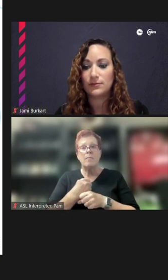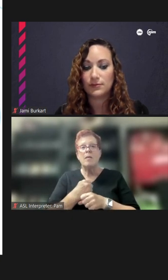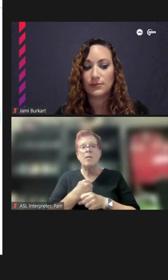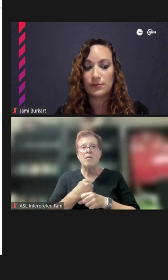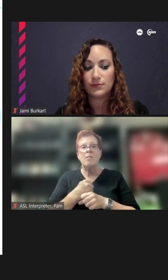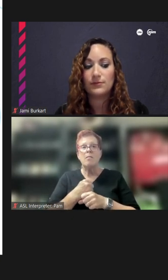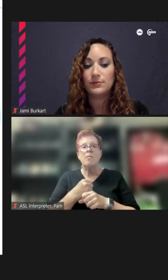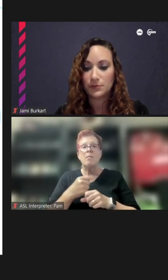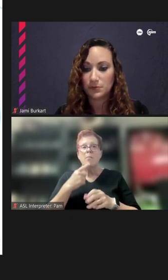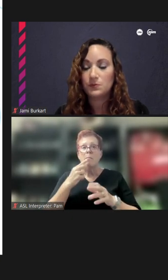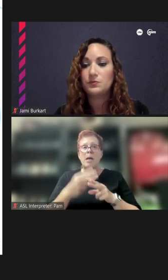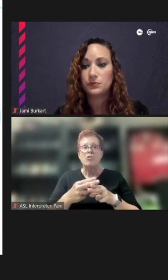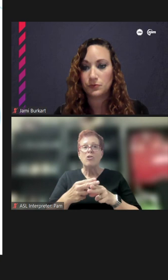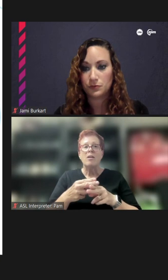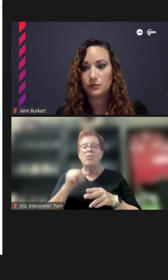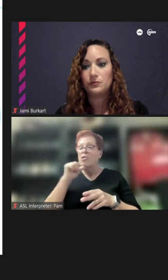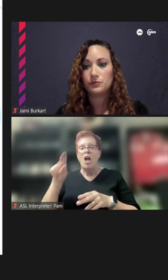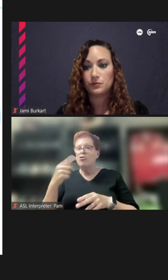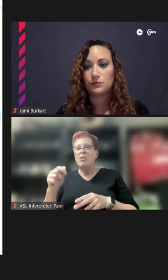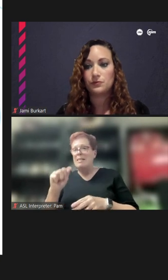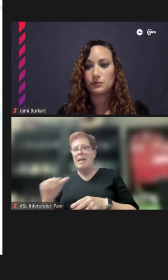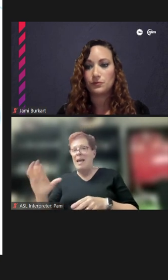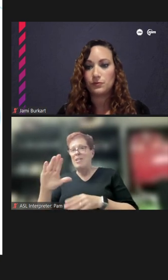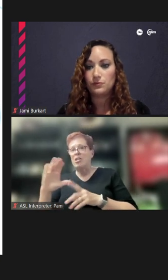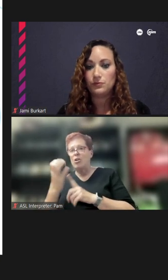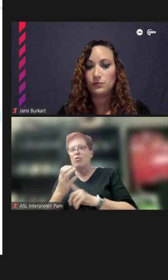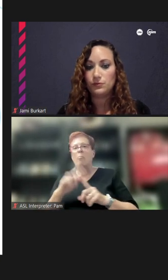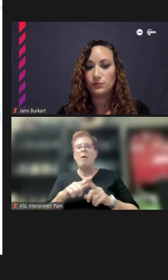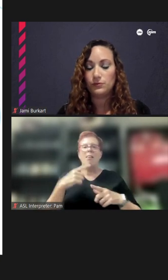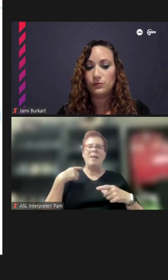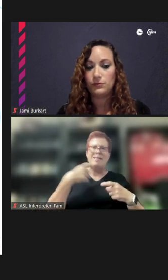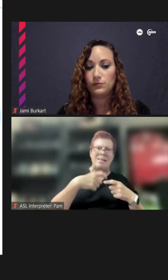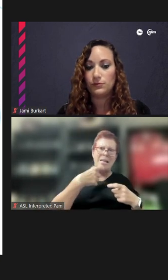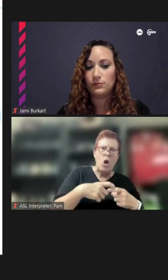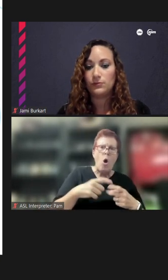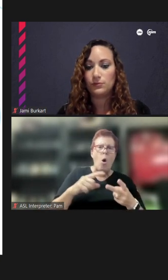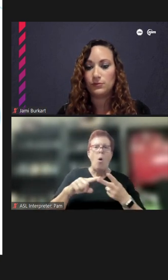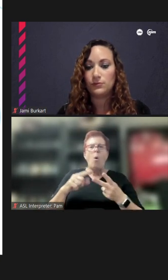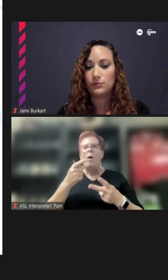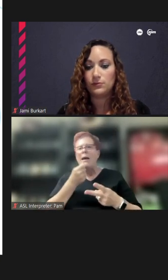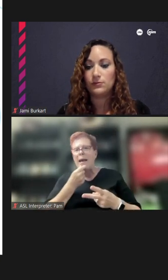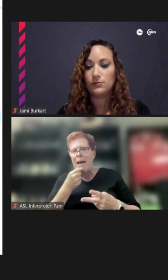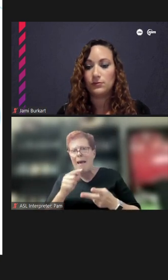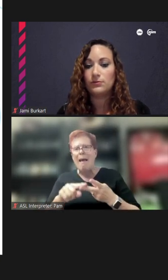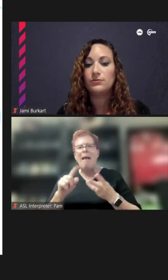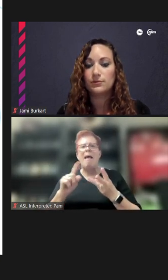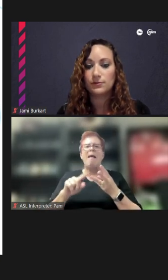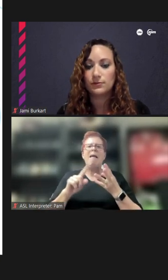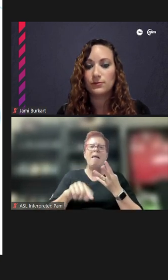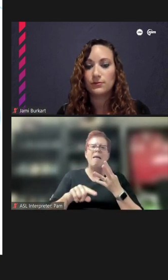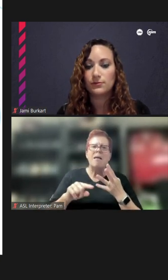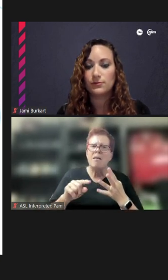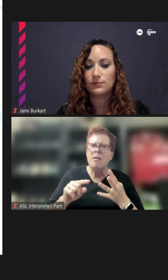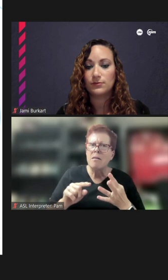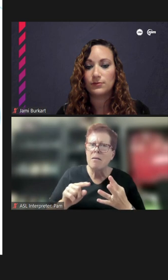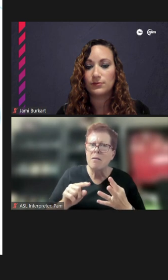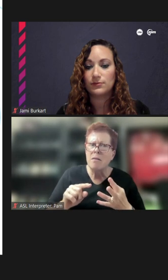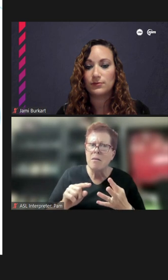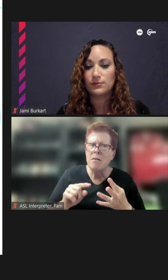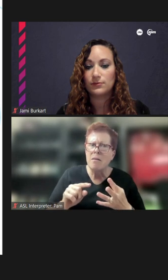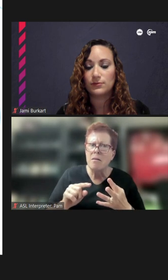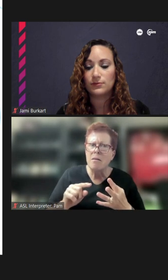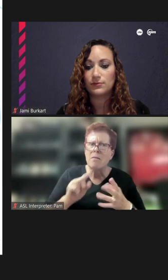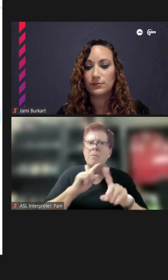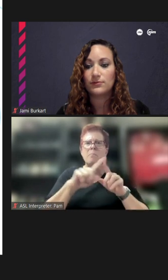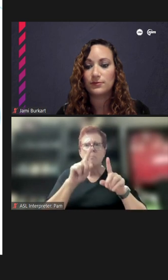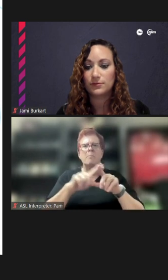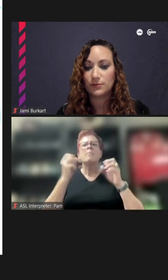cultures, but the other like, you know, the gay cultures, the -- that we are a multicultural